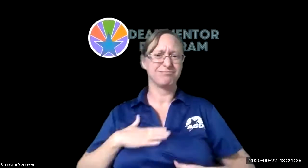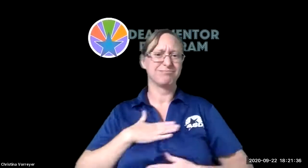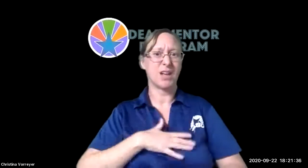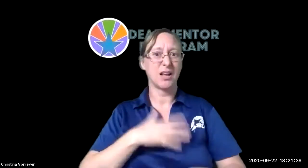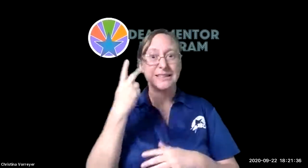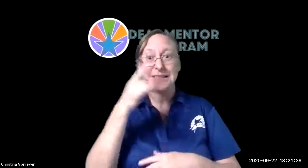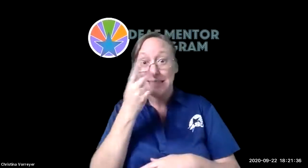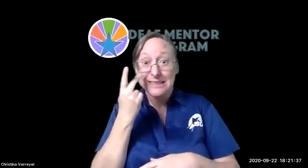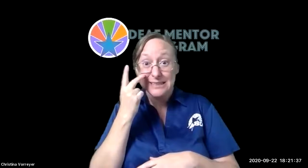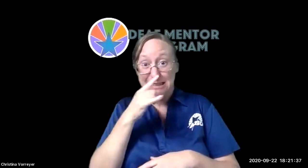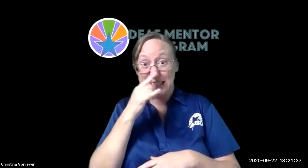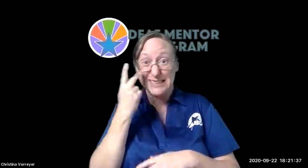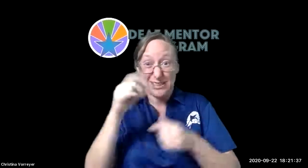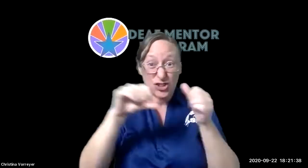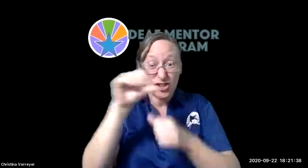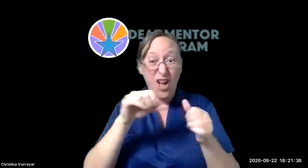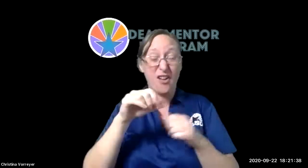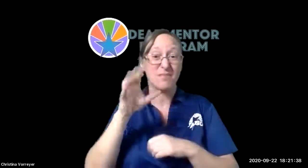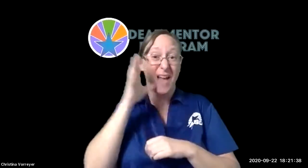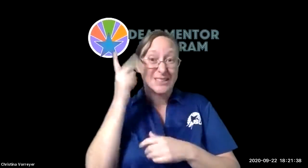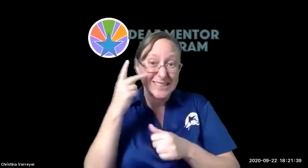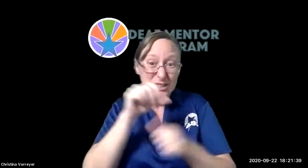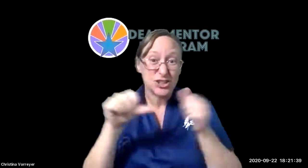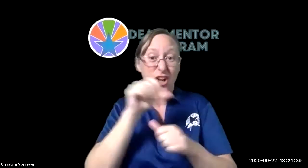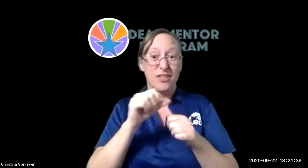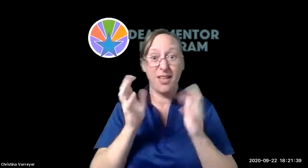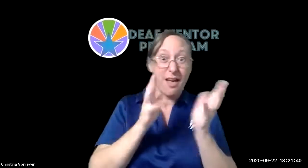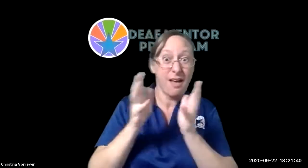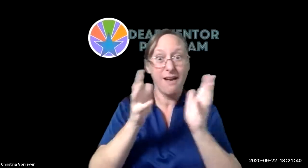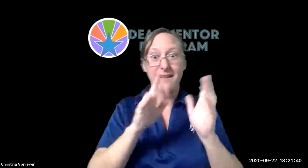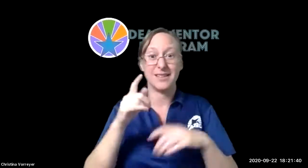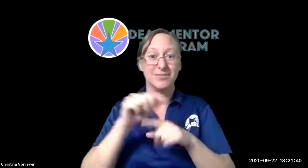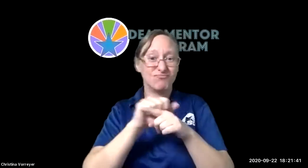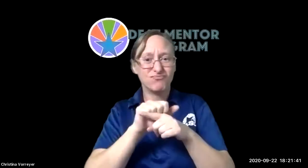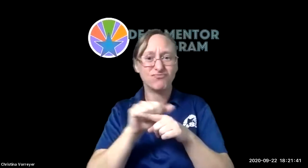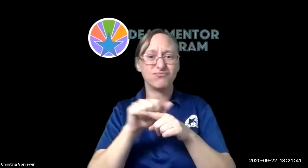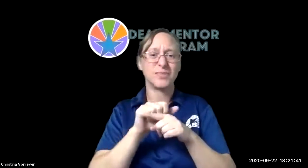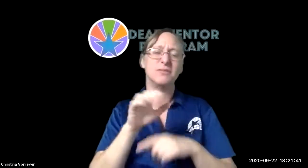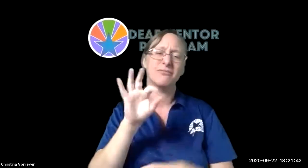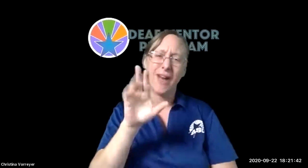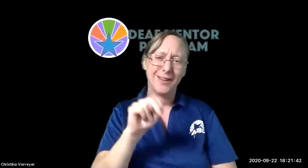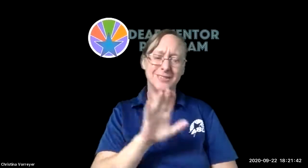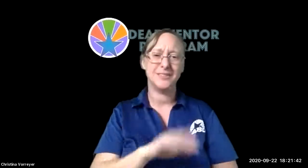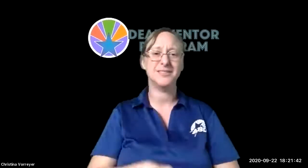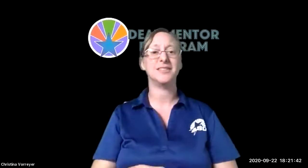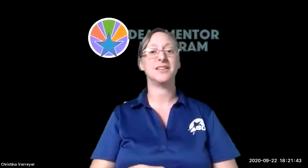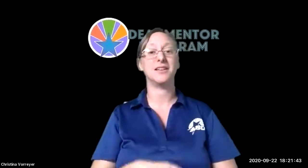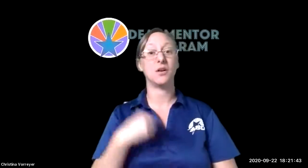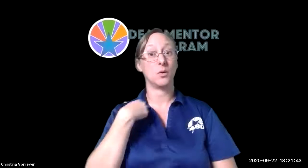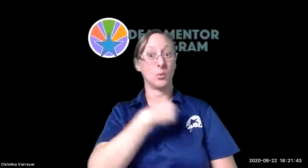the families have really enjoyed that activity because the kids are able to see each other and the parents can see each other